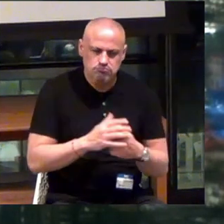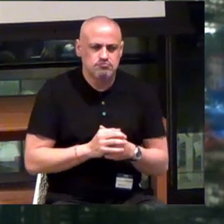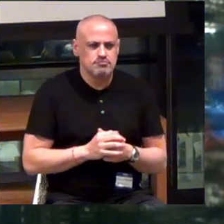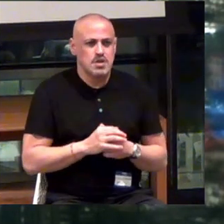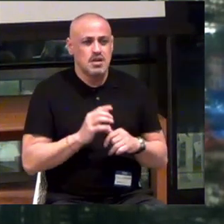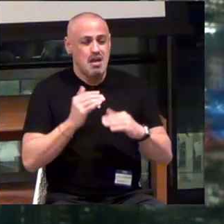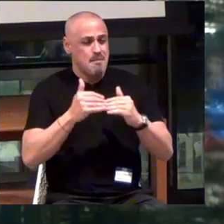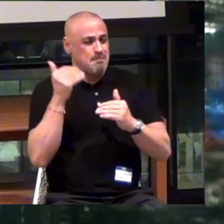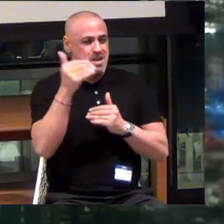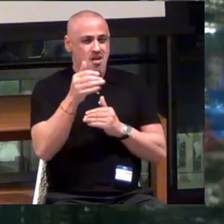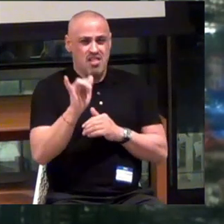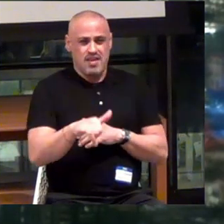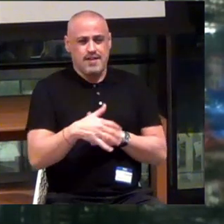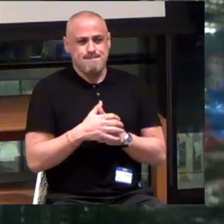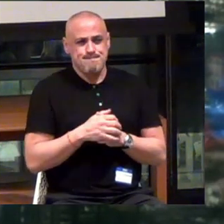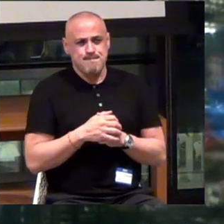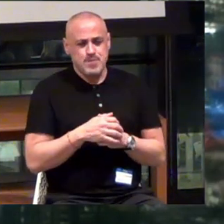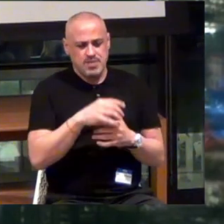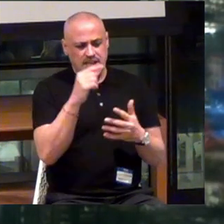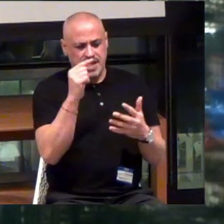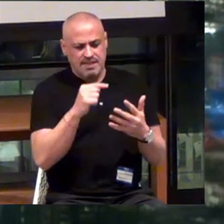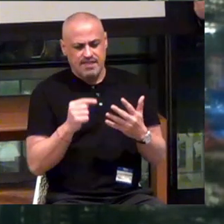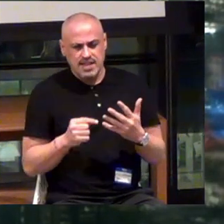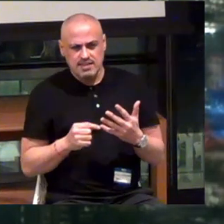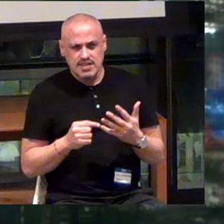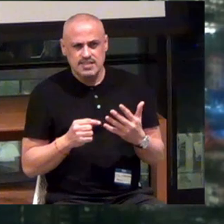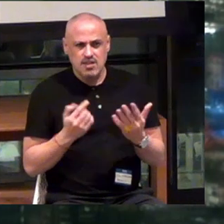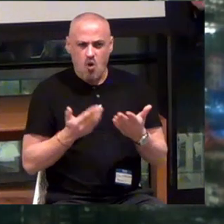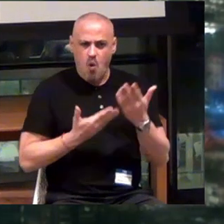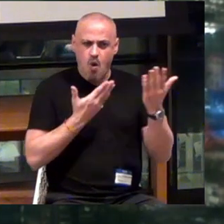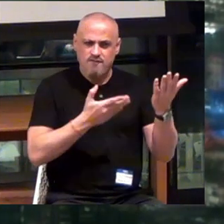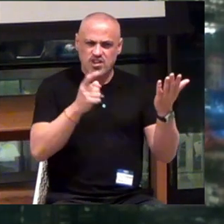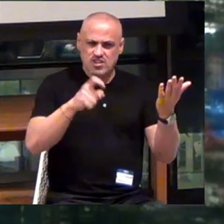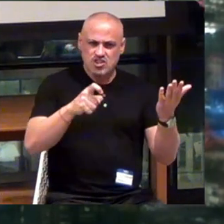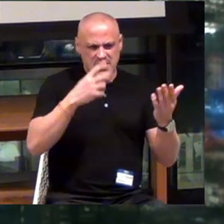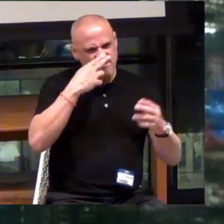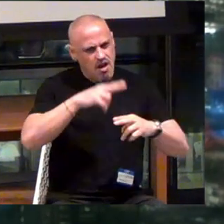But beyond that, these offerings should be fun.